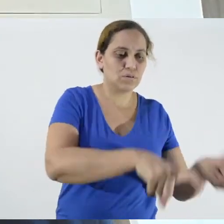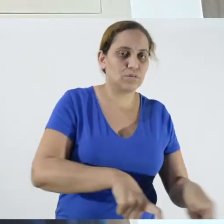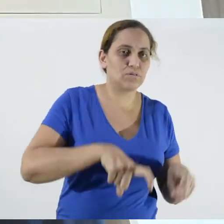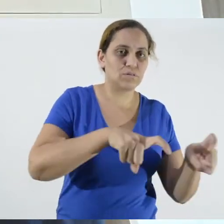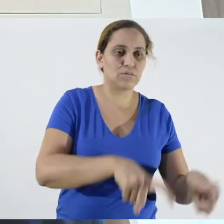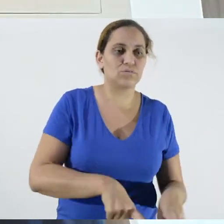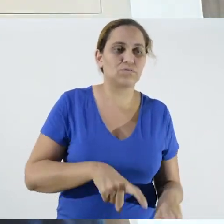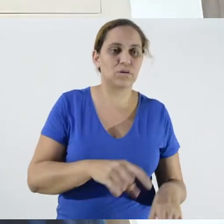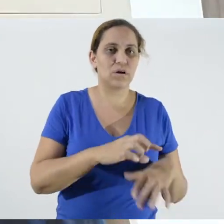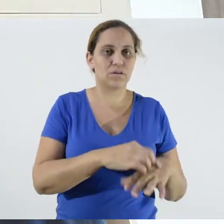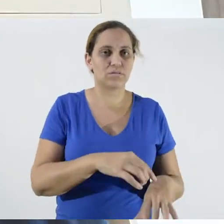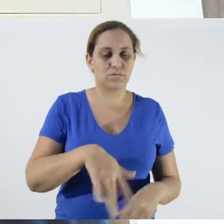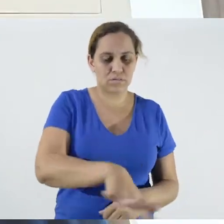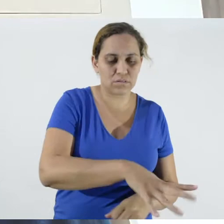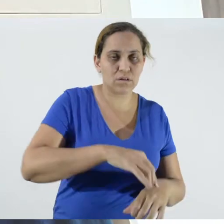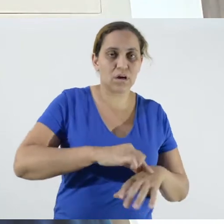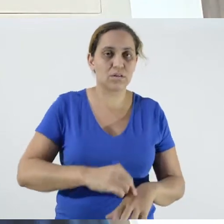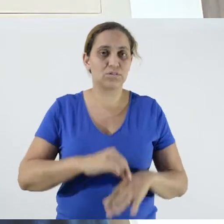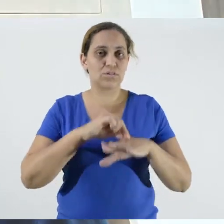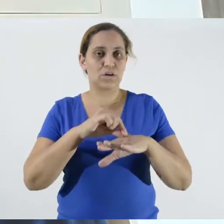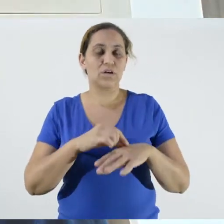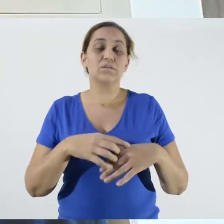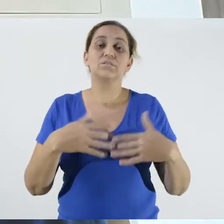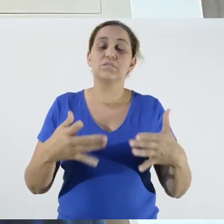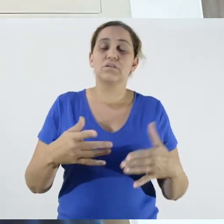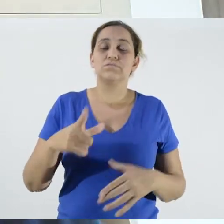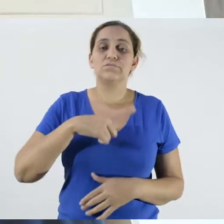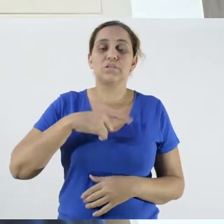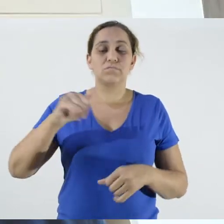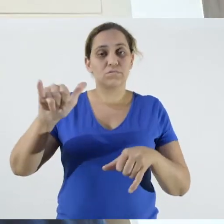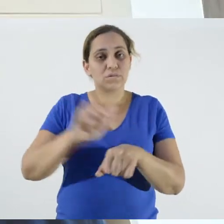We are, therefore, adopting another communication strategy.